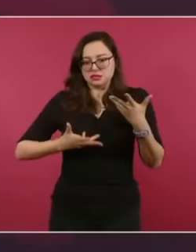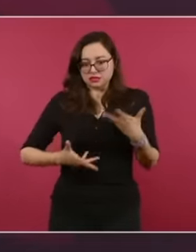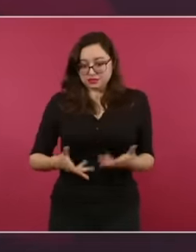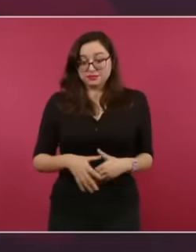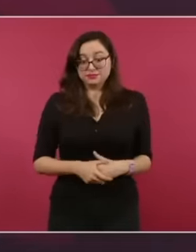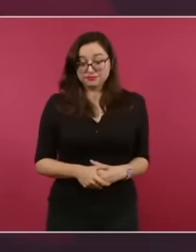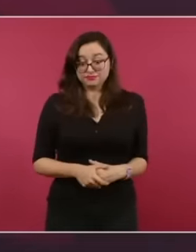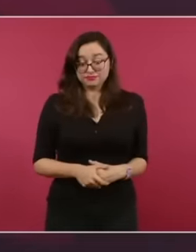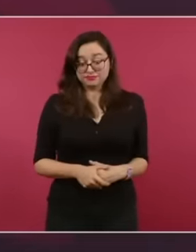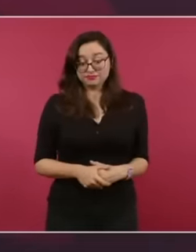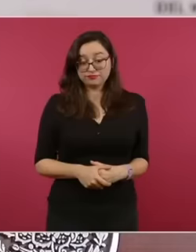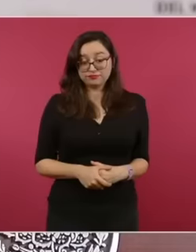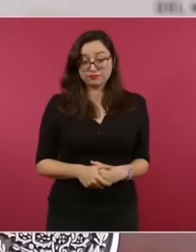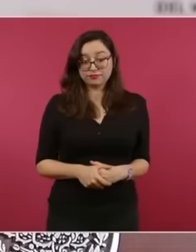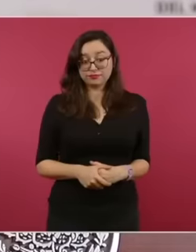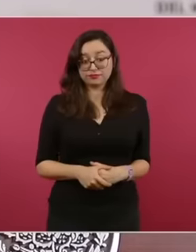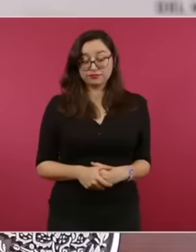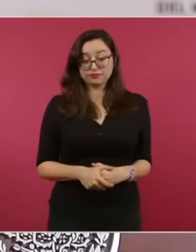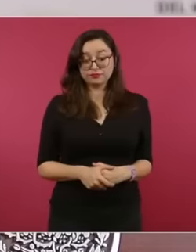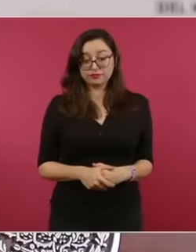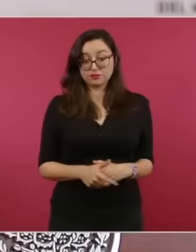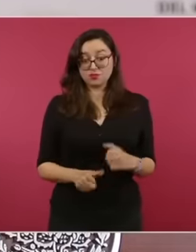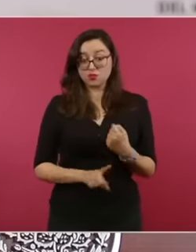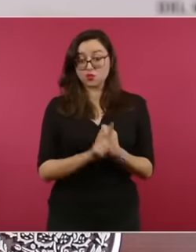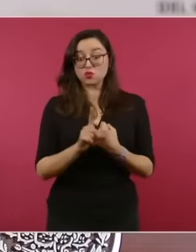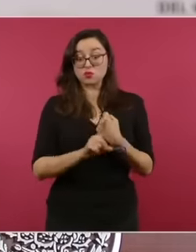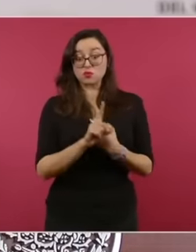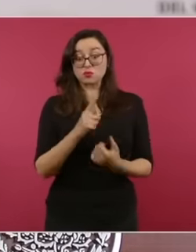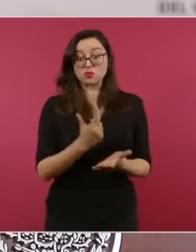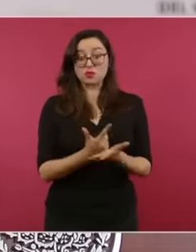Monterrey and in a